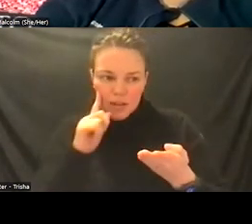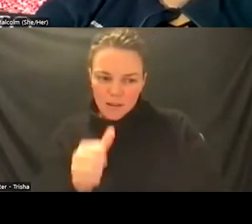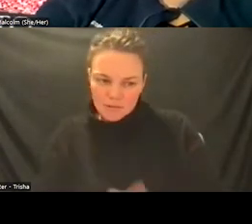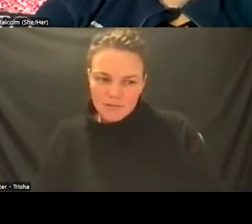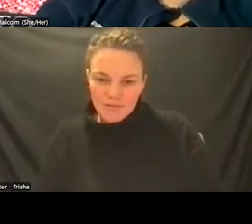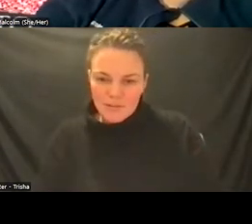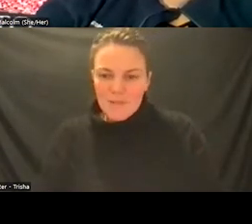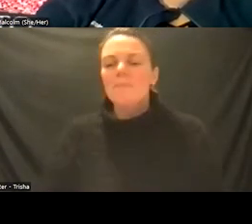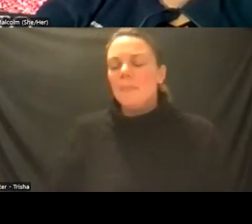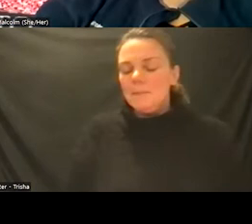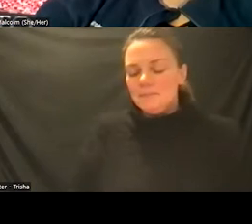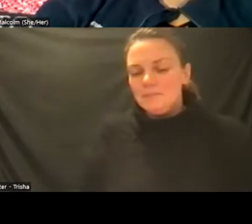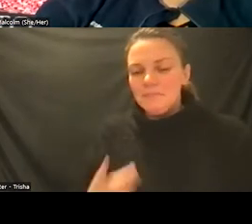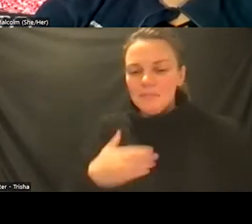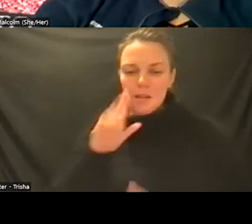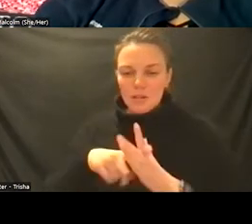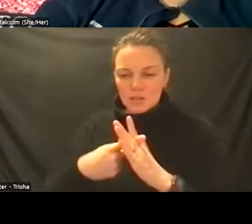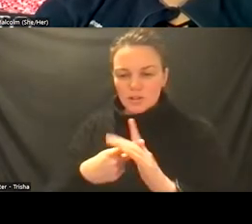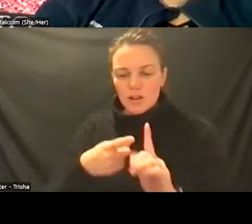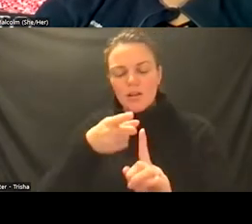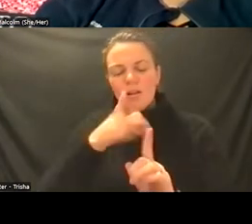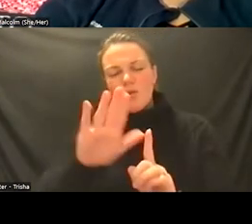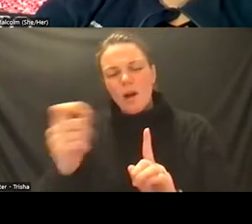begin to answer that by going back to your original question which is what makes